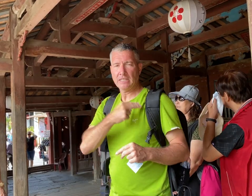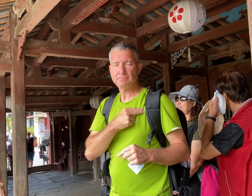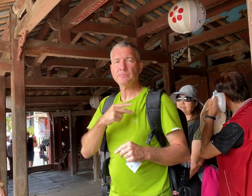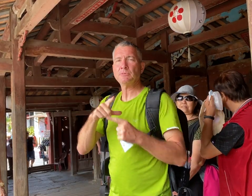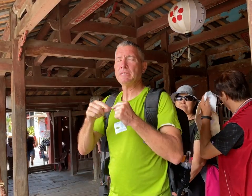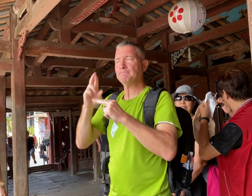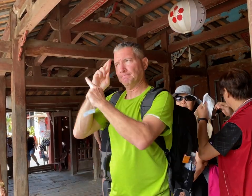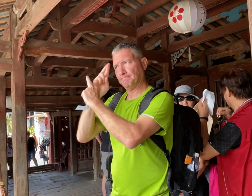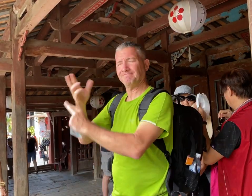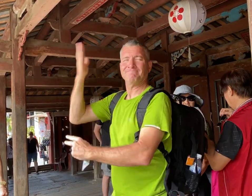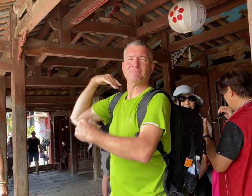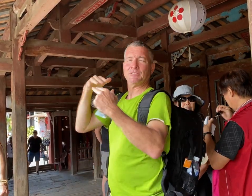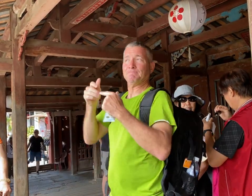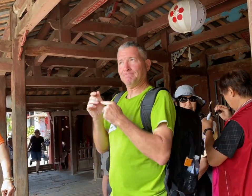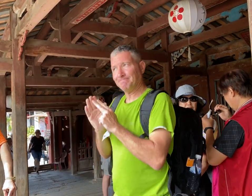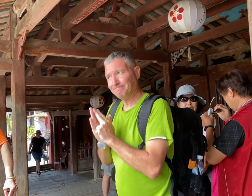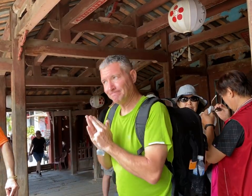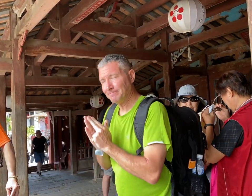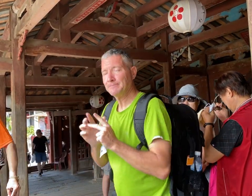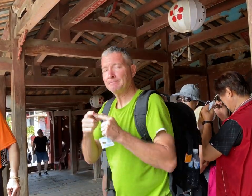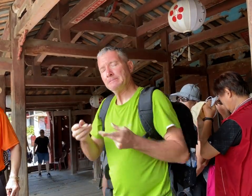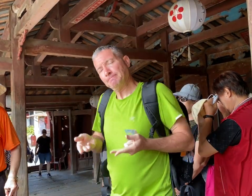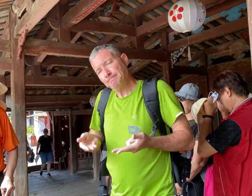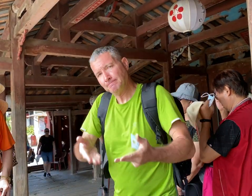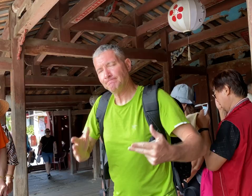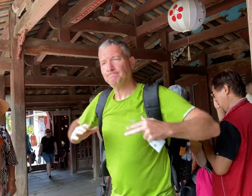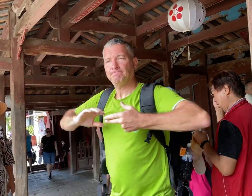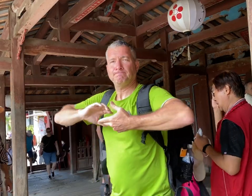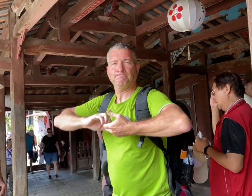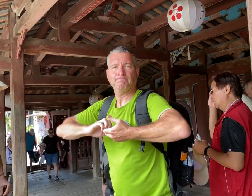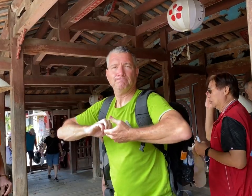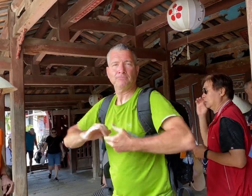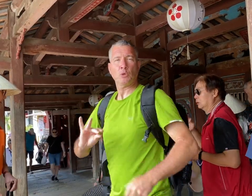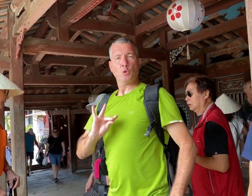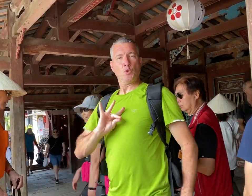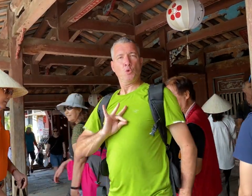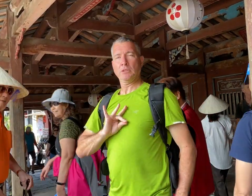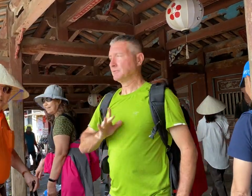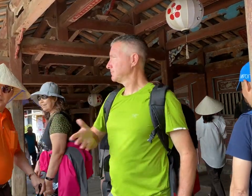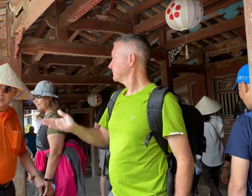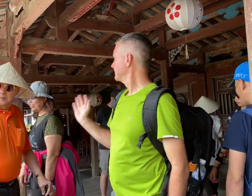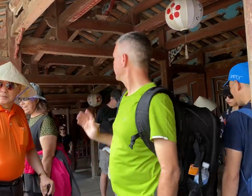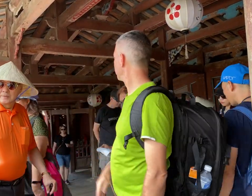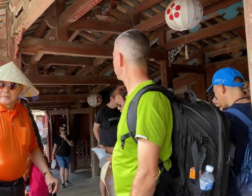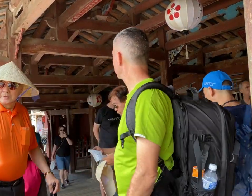Vietnamese had honored the Japanese and received the bridge back from them. It becomes a friendship bridge between them in Hội An